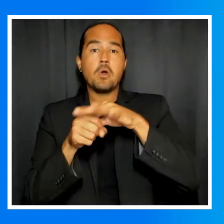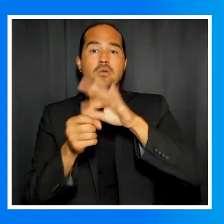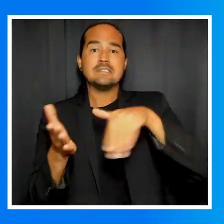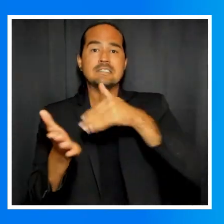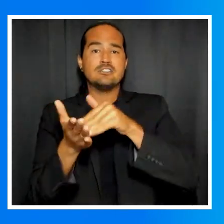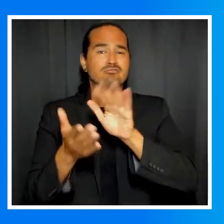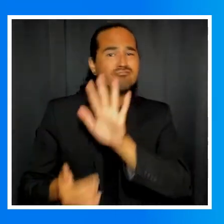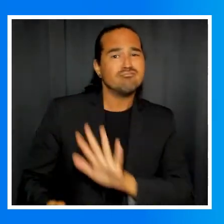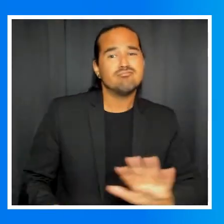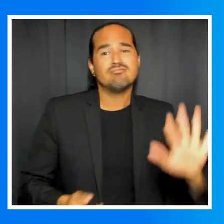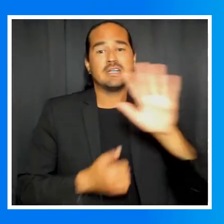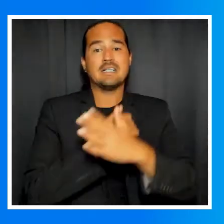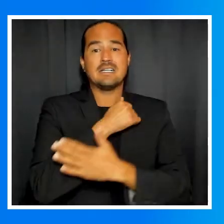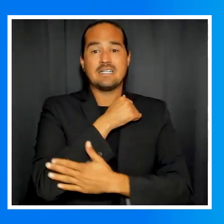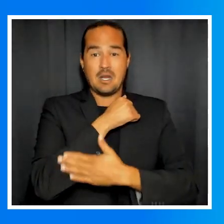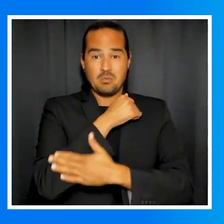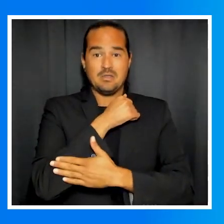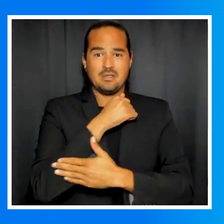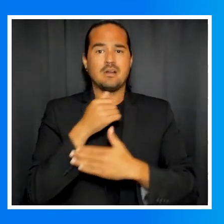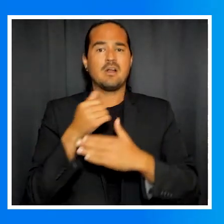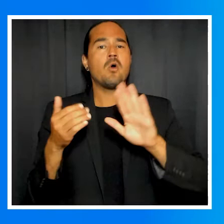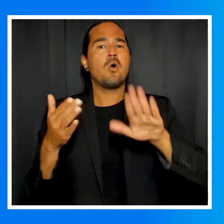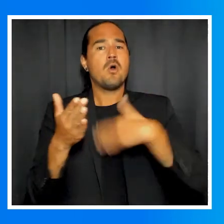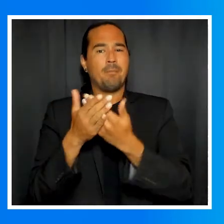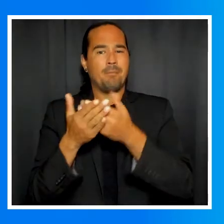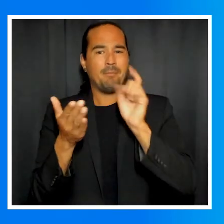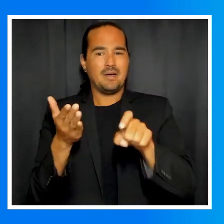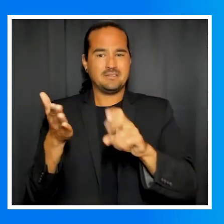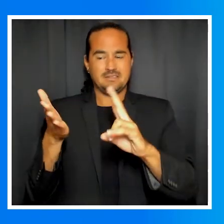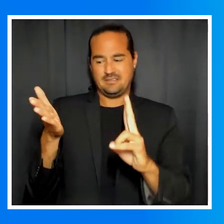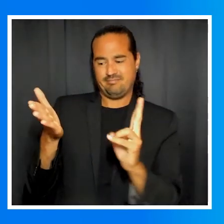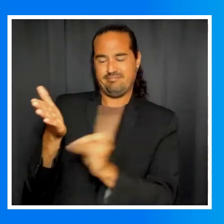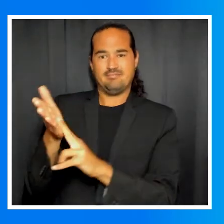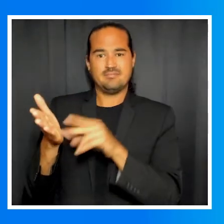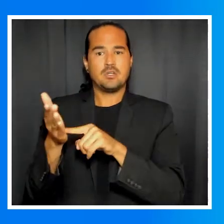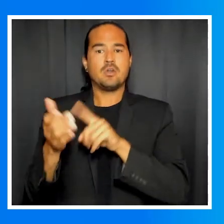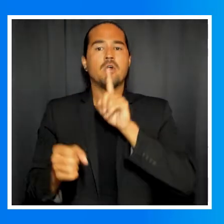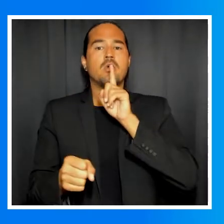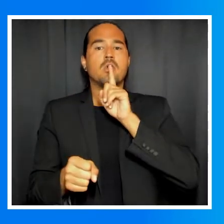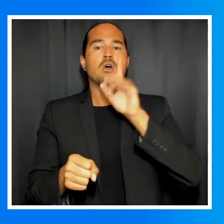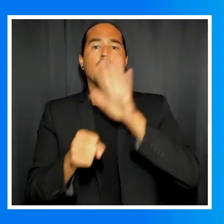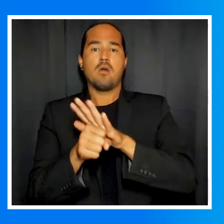or by returning it to any Vote Center in the county All returned ballots must have a printed and signed